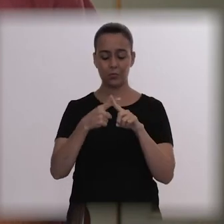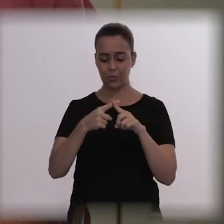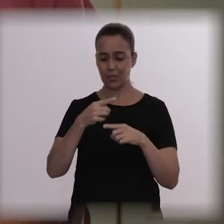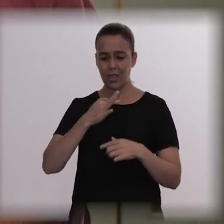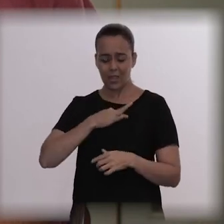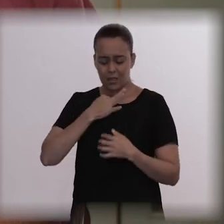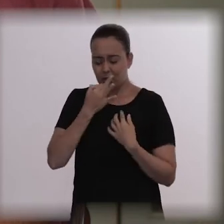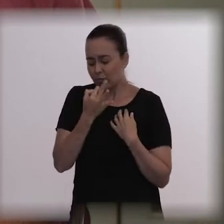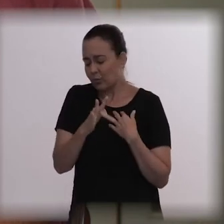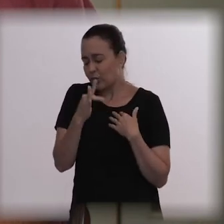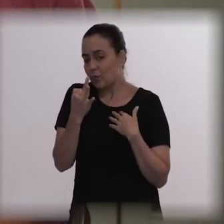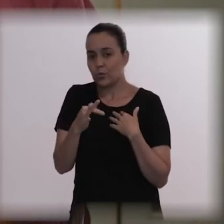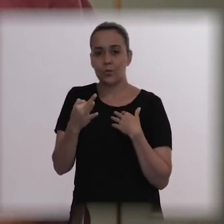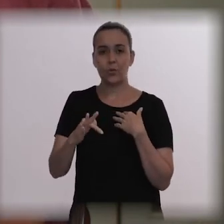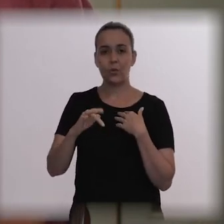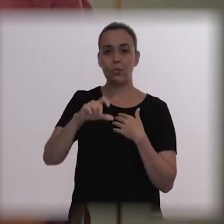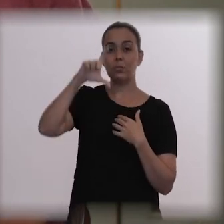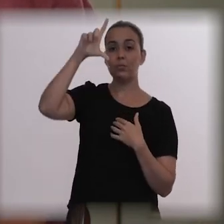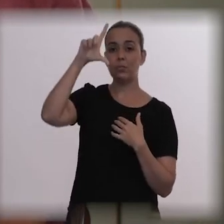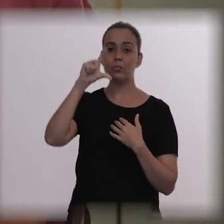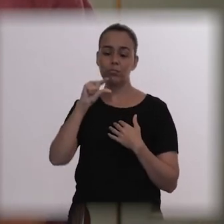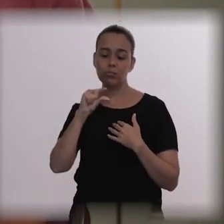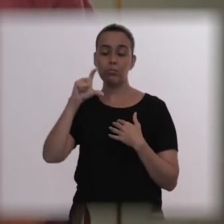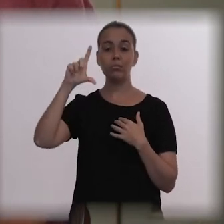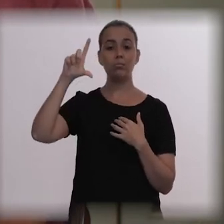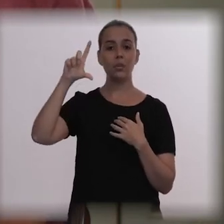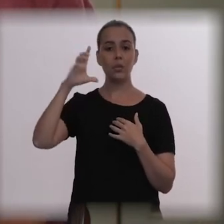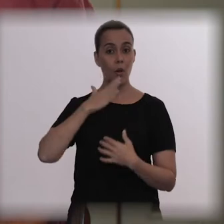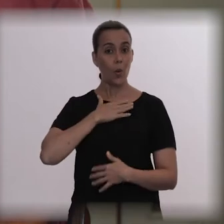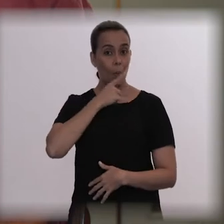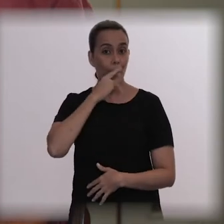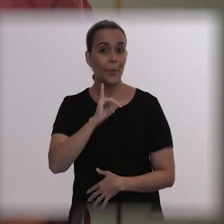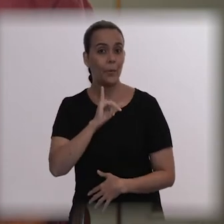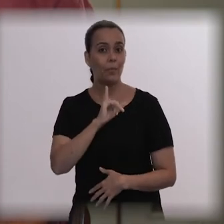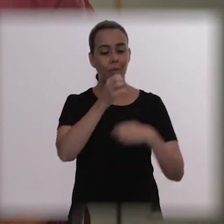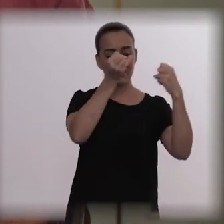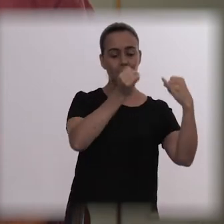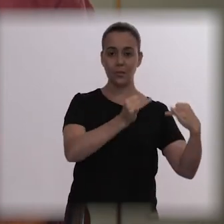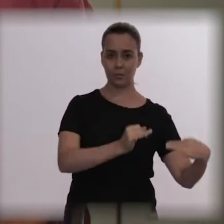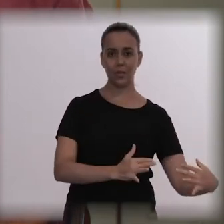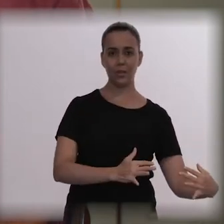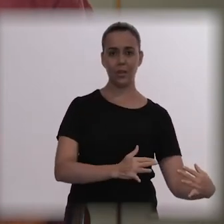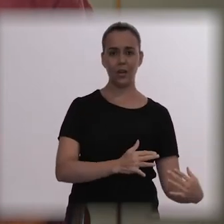And I think my father was talking about his level. Of course, there may be a toxicity in that,